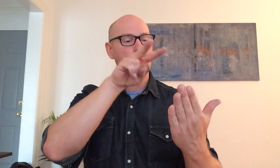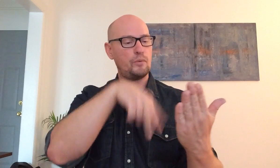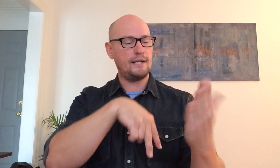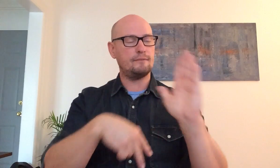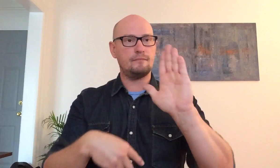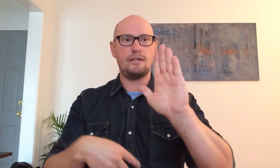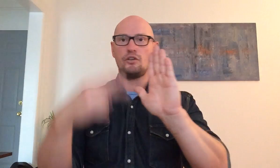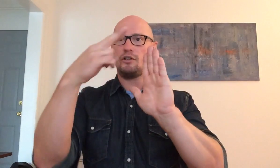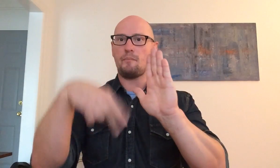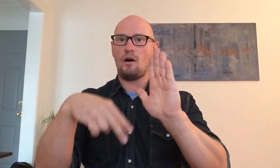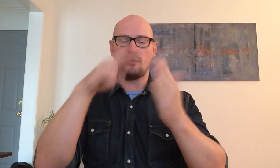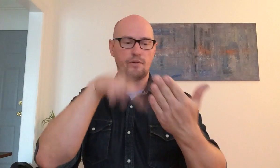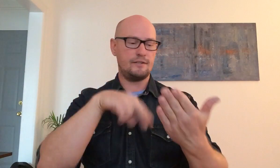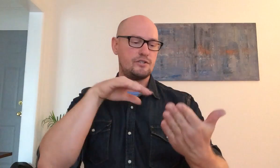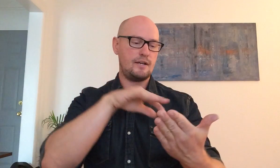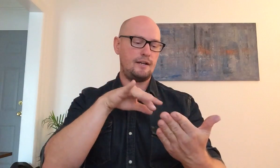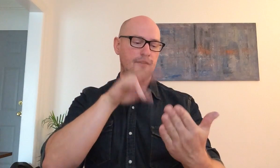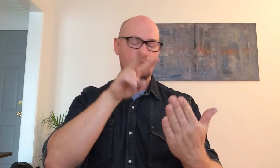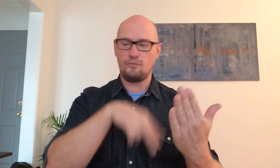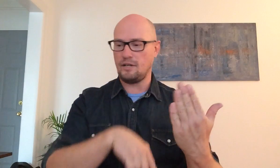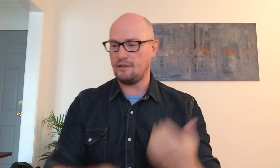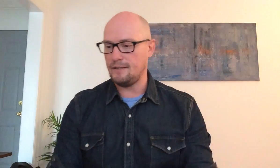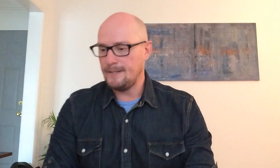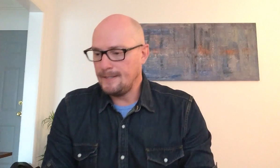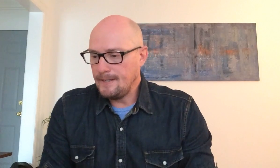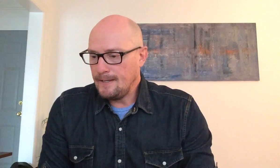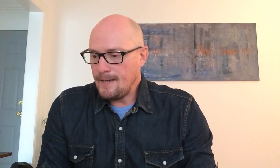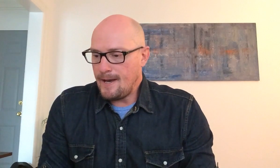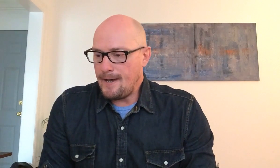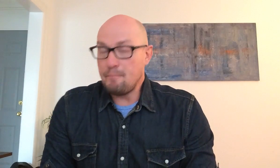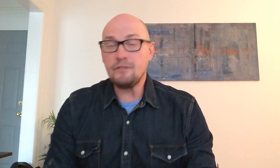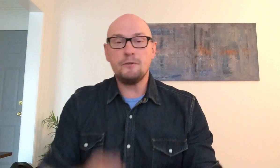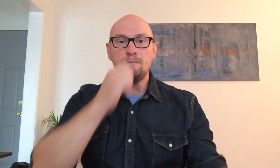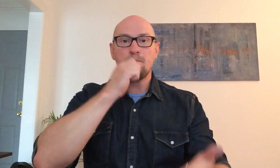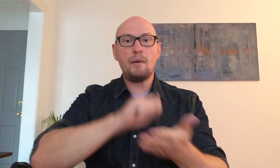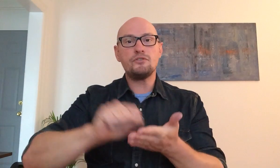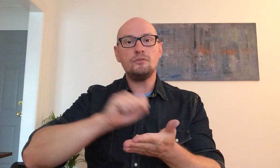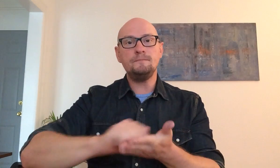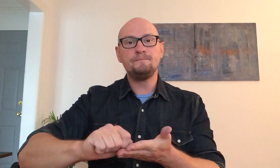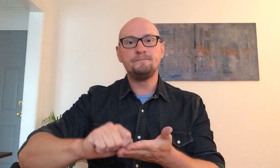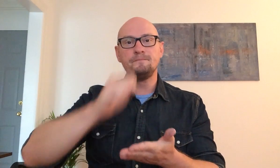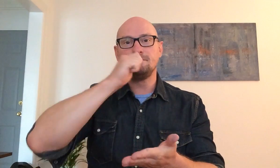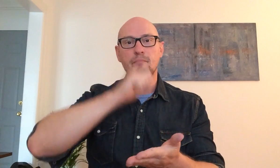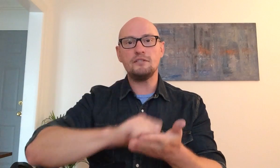your reading like you look at the bomb and read study Reid pencil pencil pencil